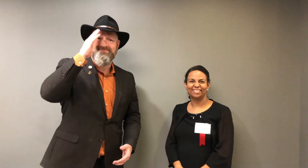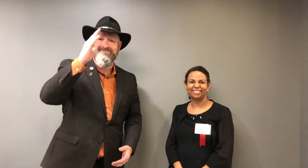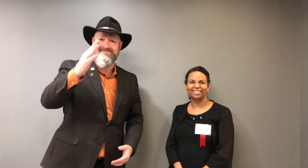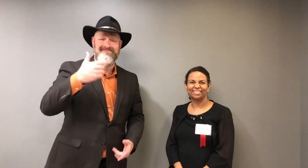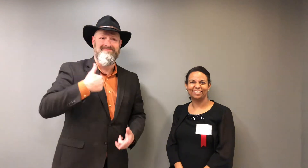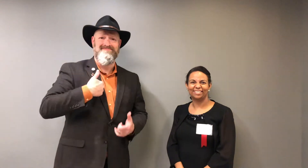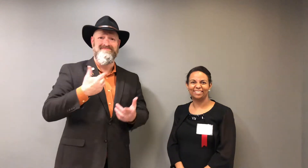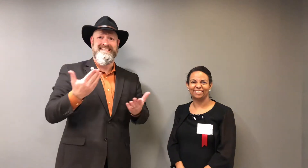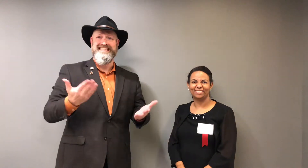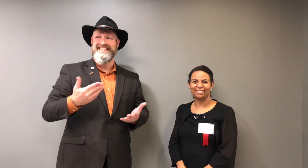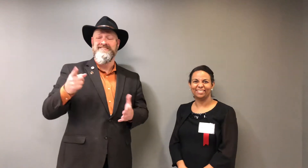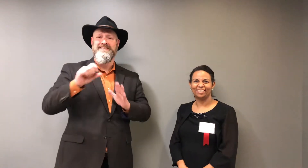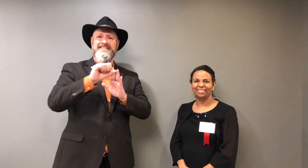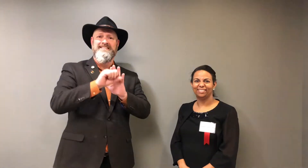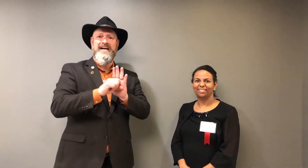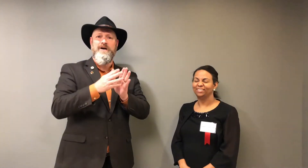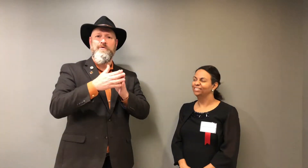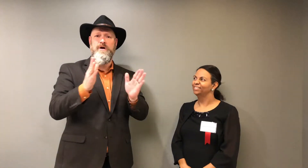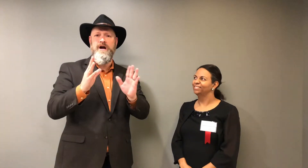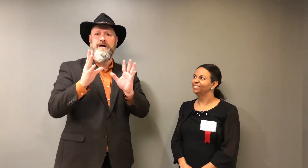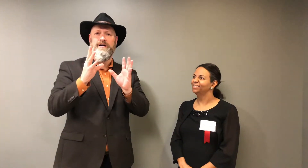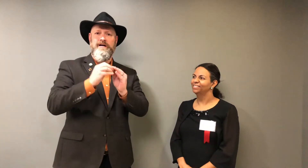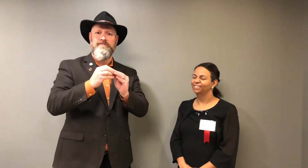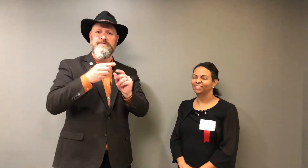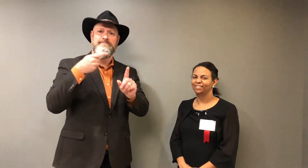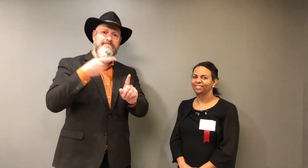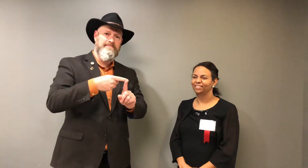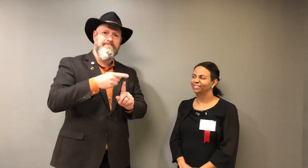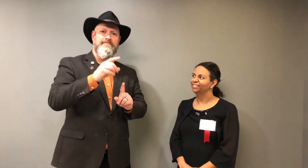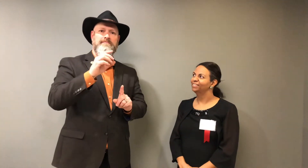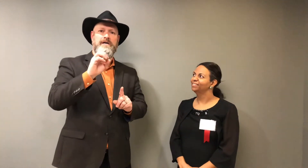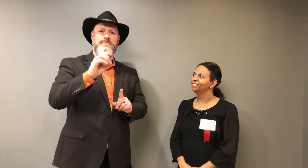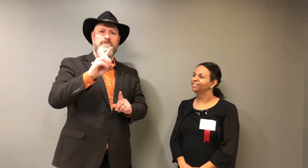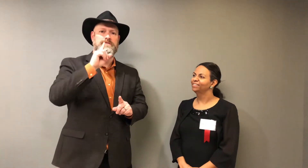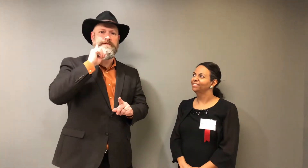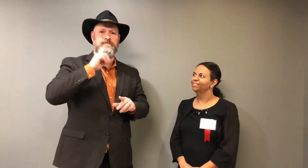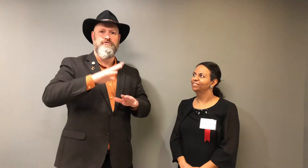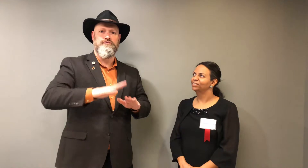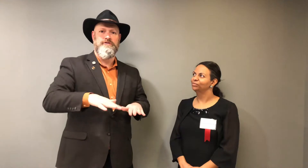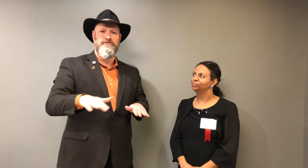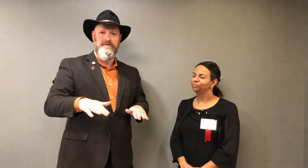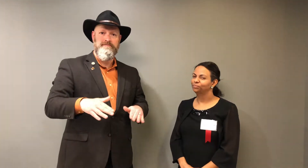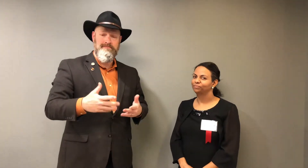Director Brick: Hello! We're at a statewide conference focusing on education for Deaf children.